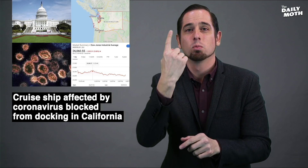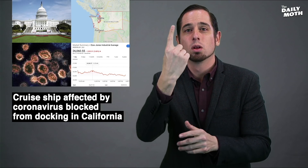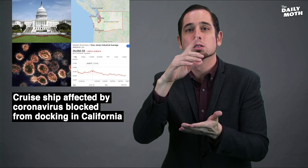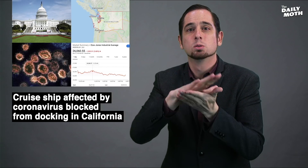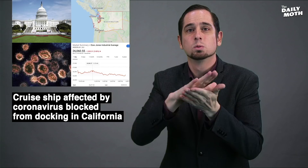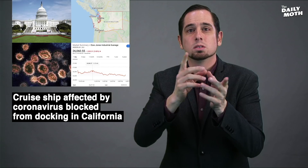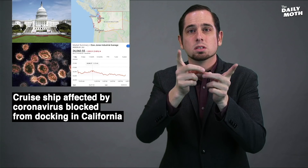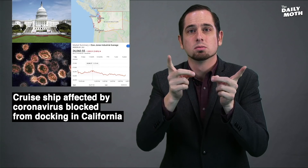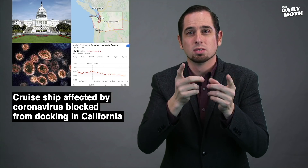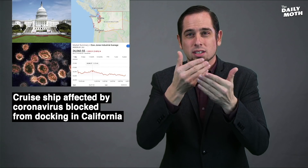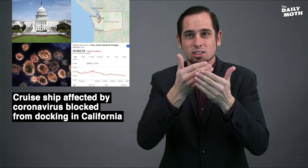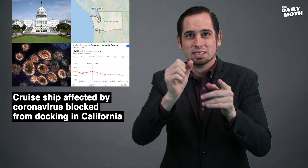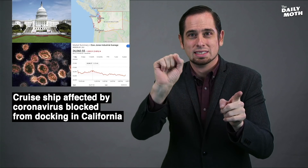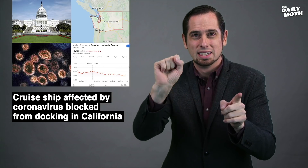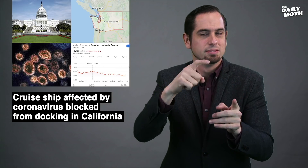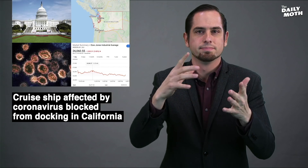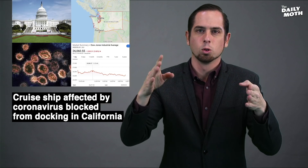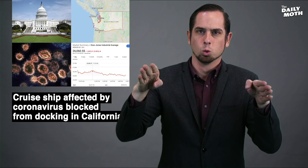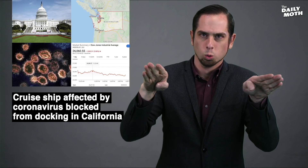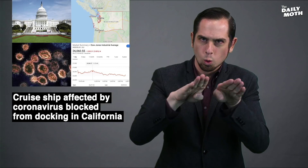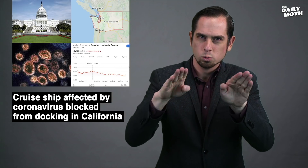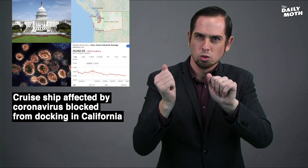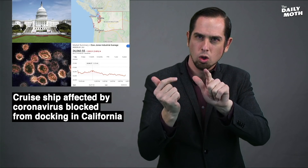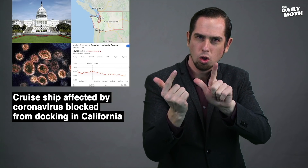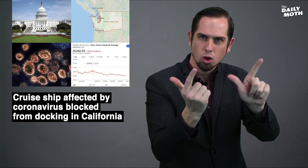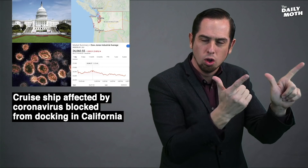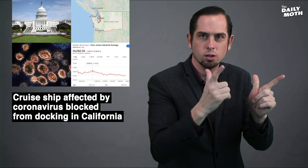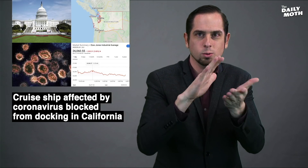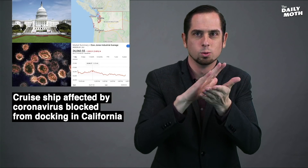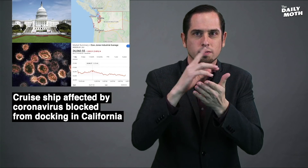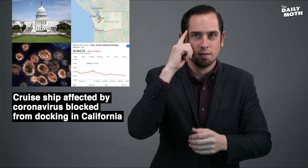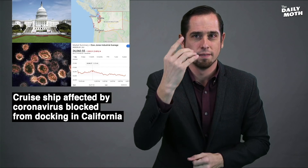A school district near Seattle has closed all its schools